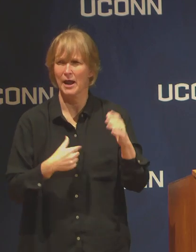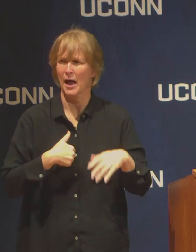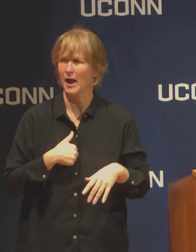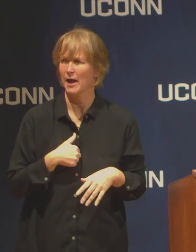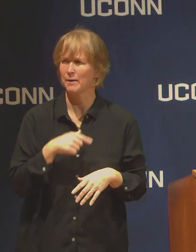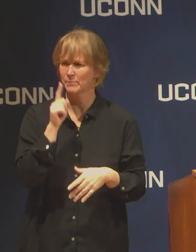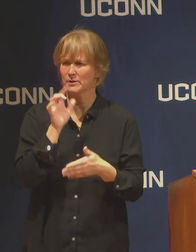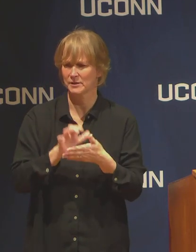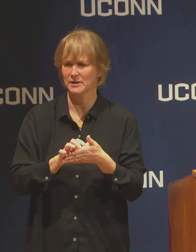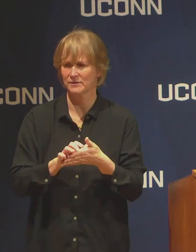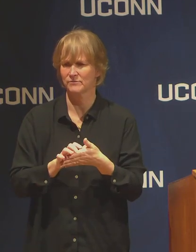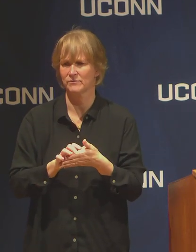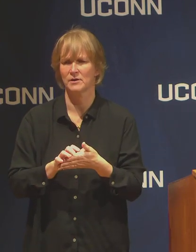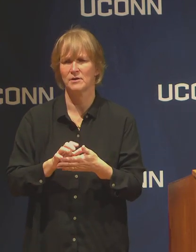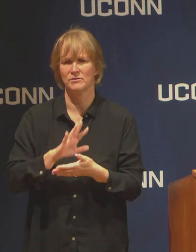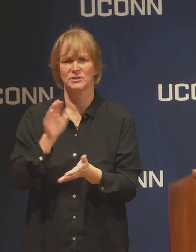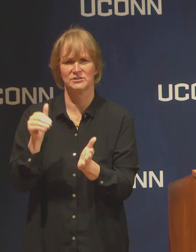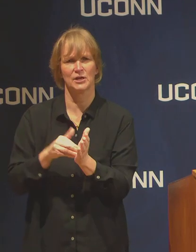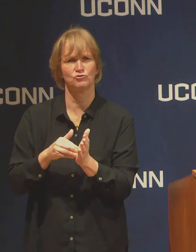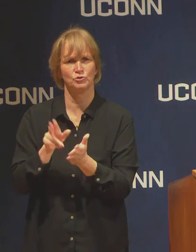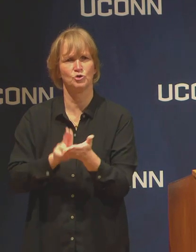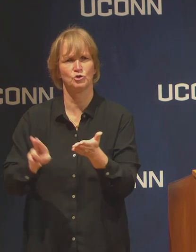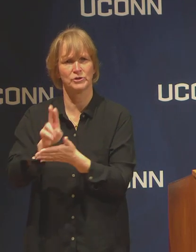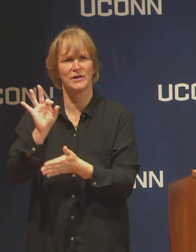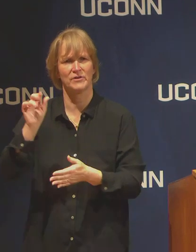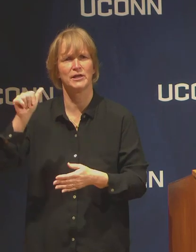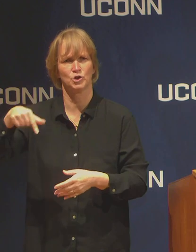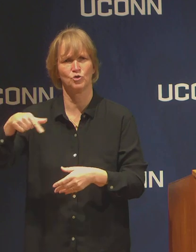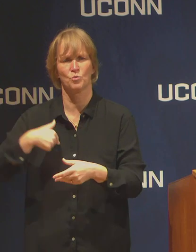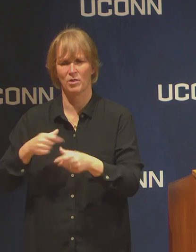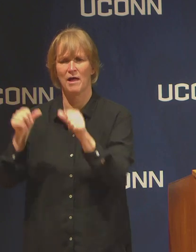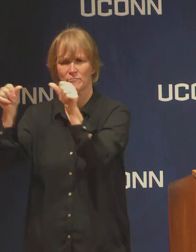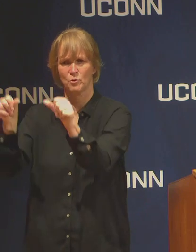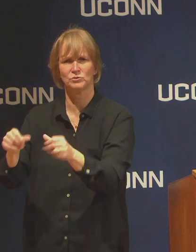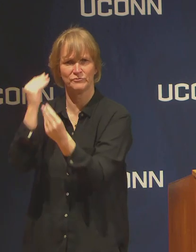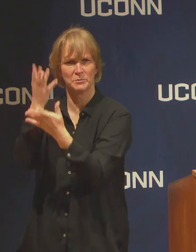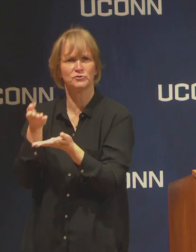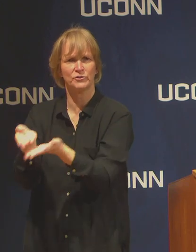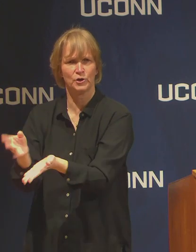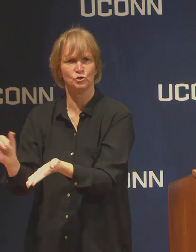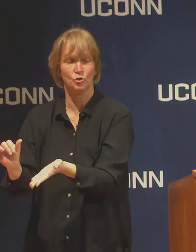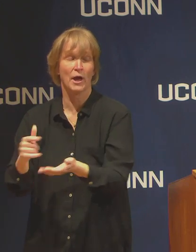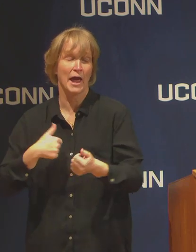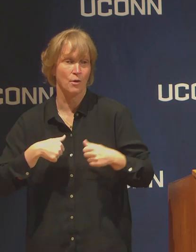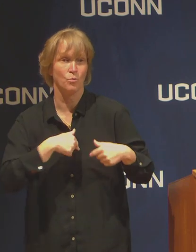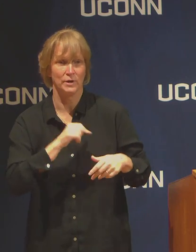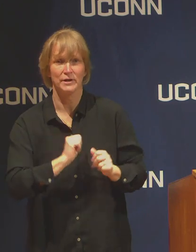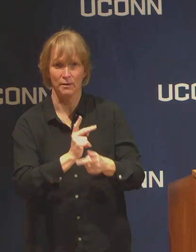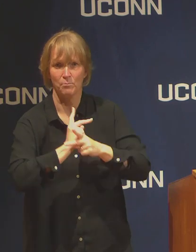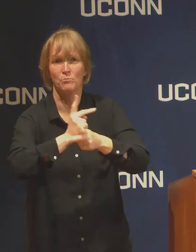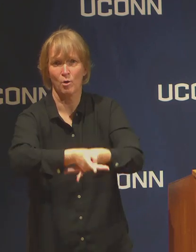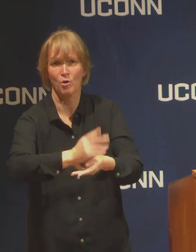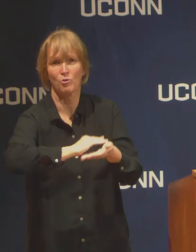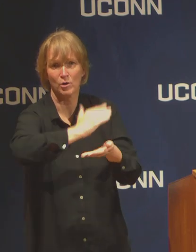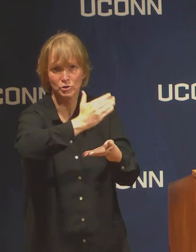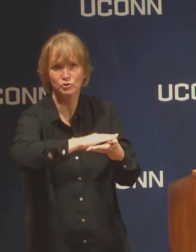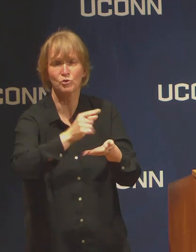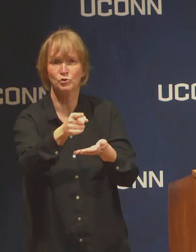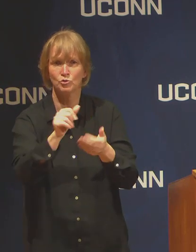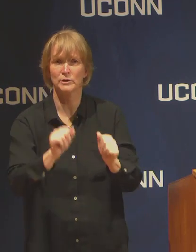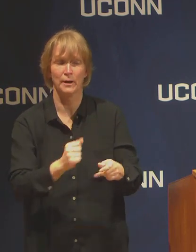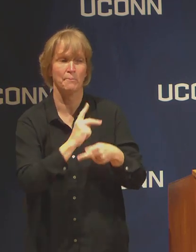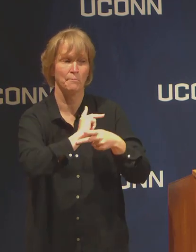the central FAQs also.